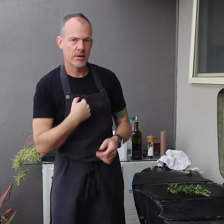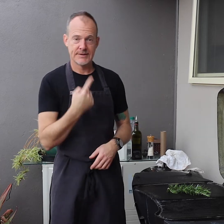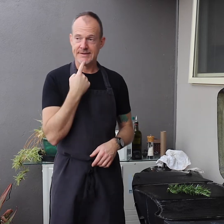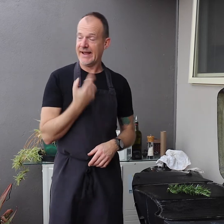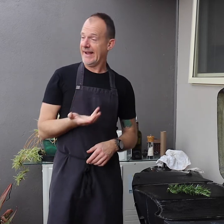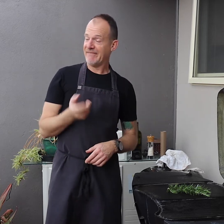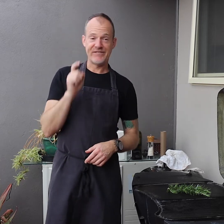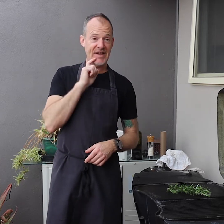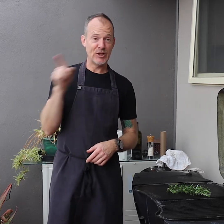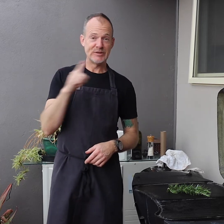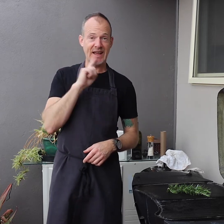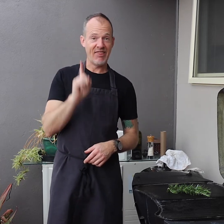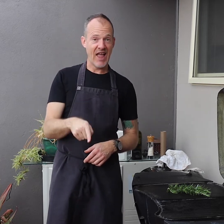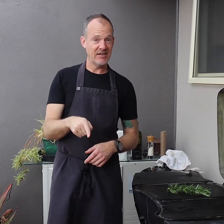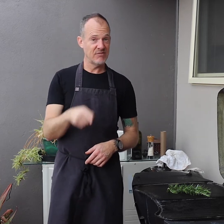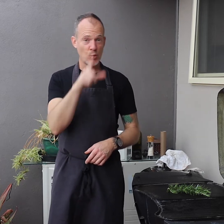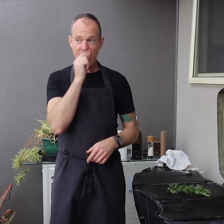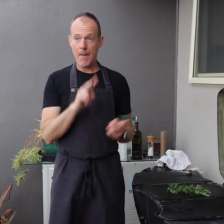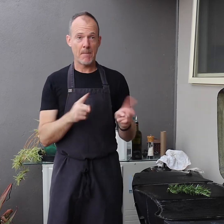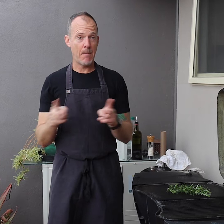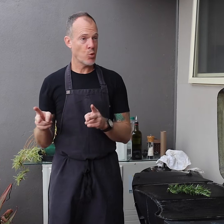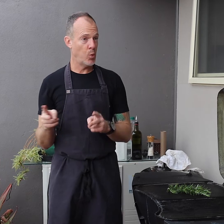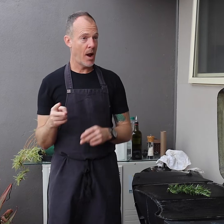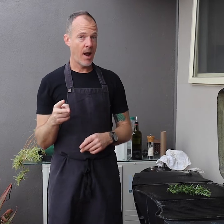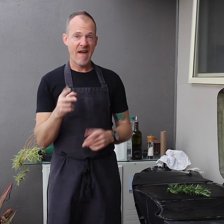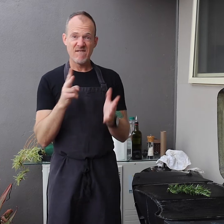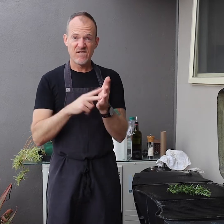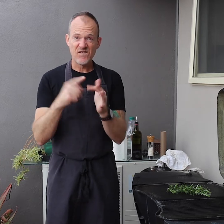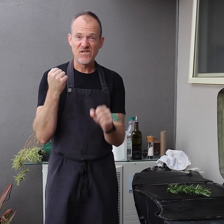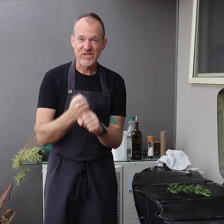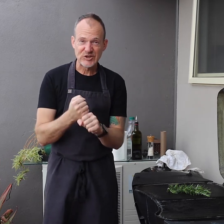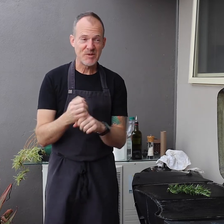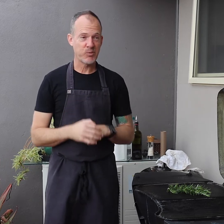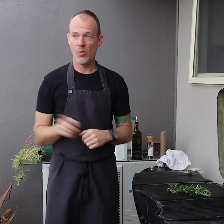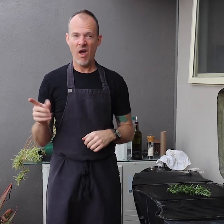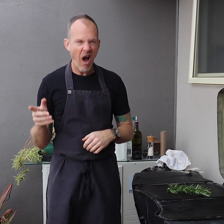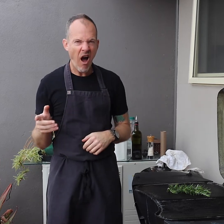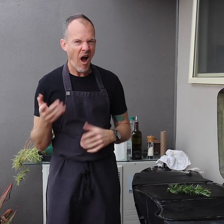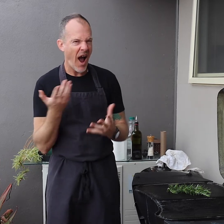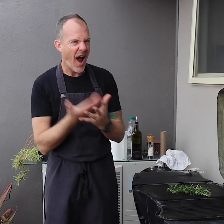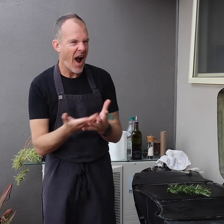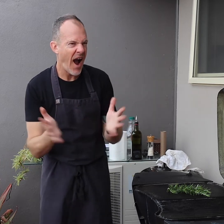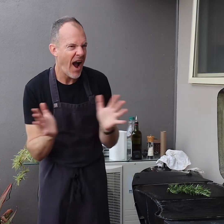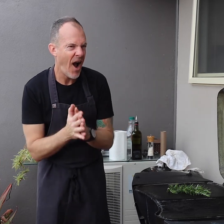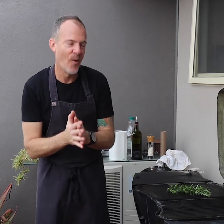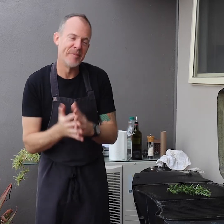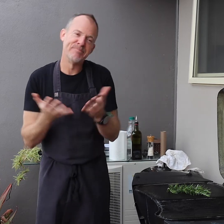My answer would be “funny you should say that, you can cook vegetables on the BBQ”. How?